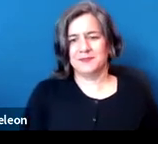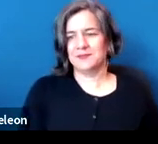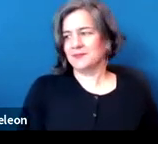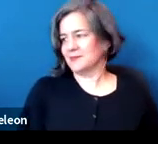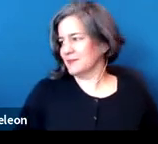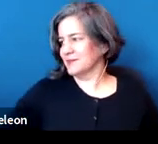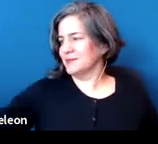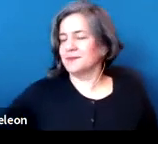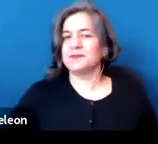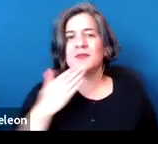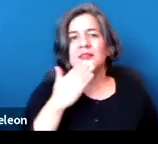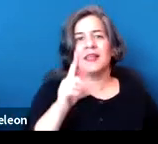Thanks, Linda. This is Sydney.